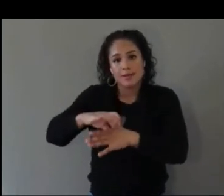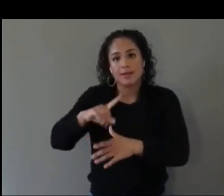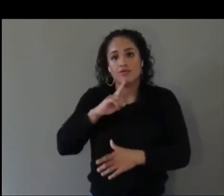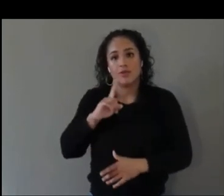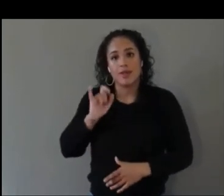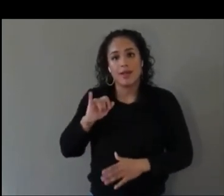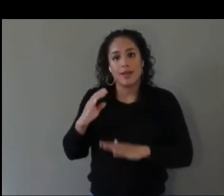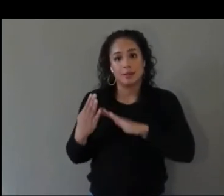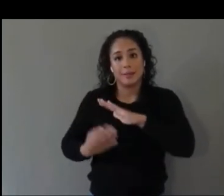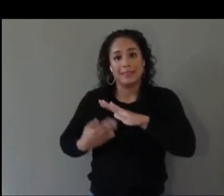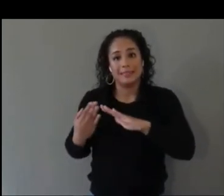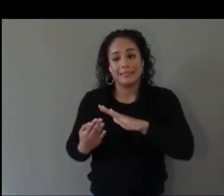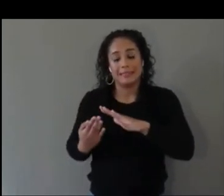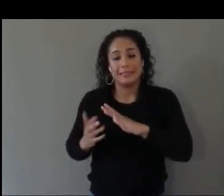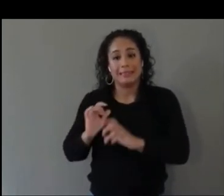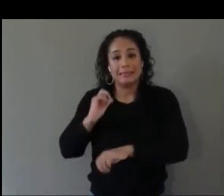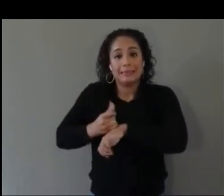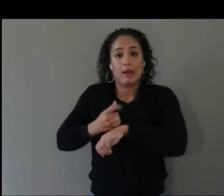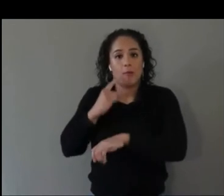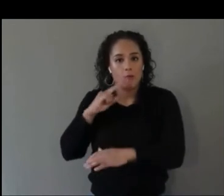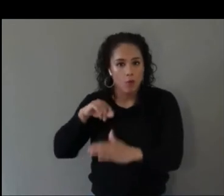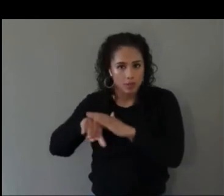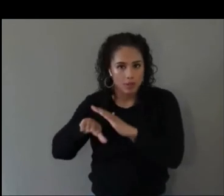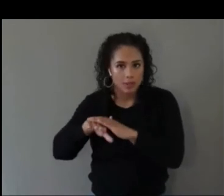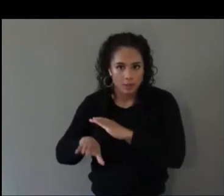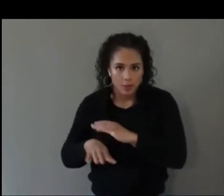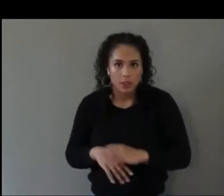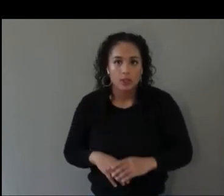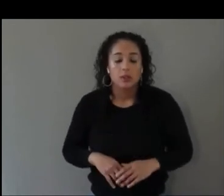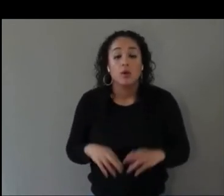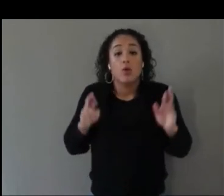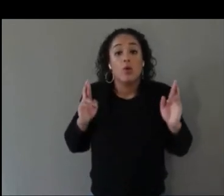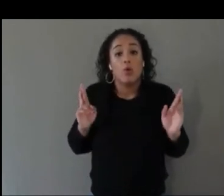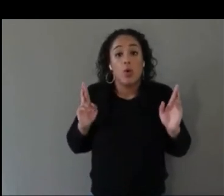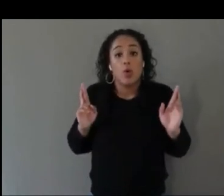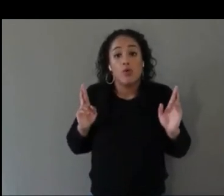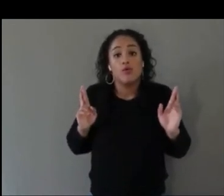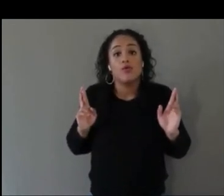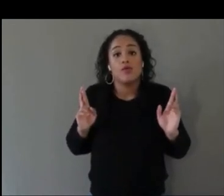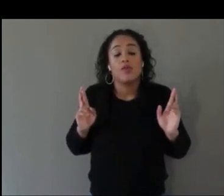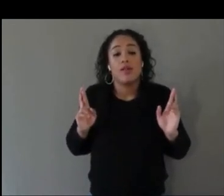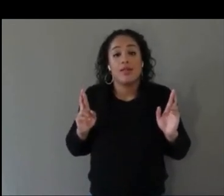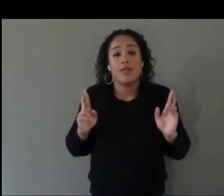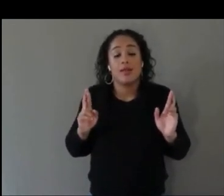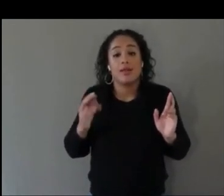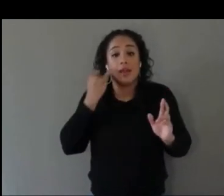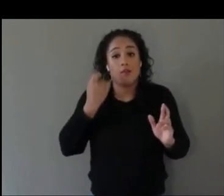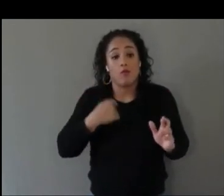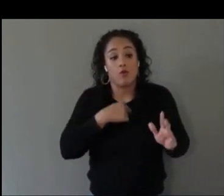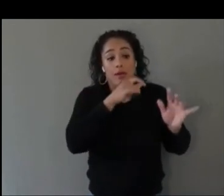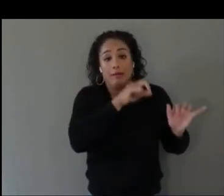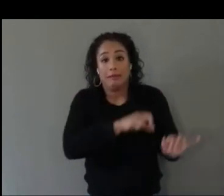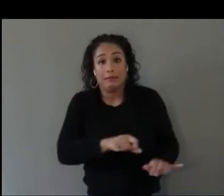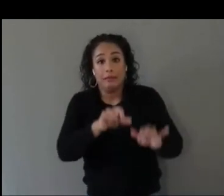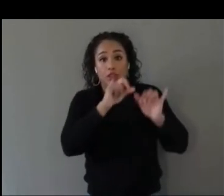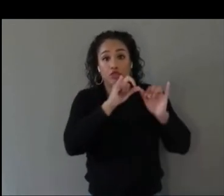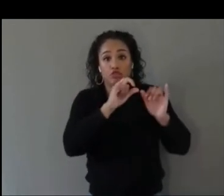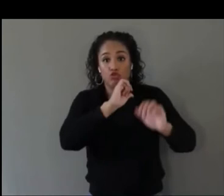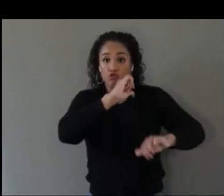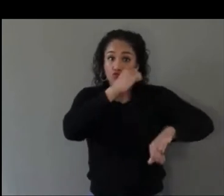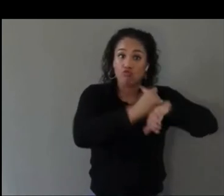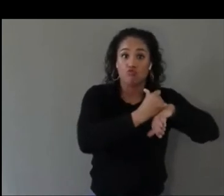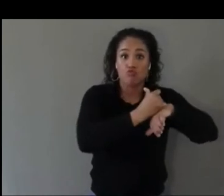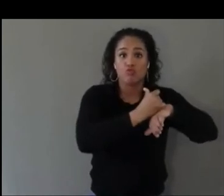for accessibility and hopefully with getting standards normalized, we can actually help